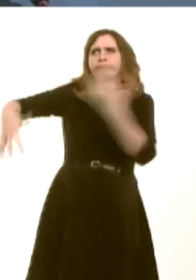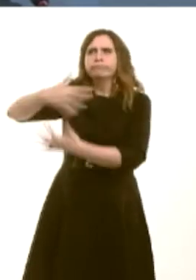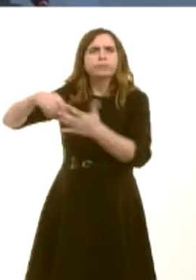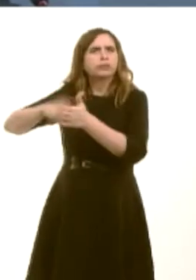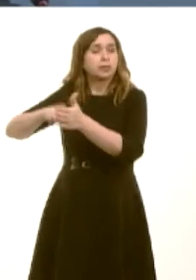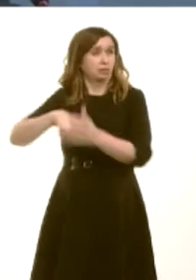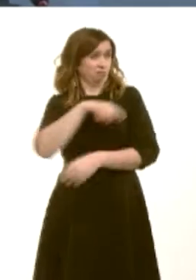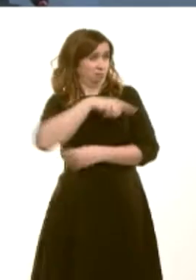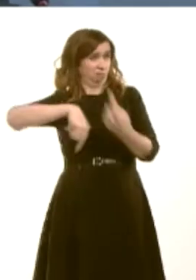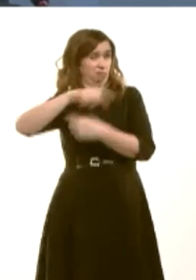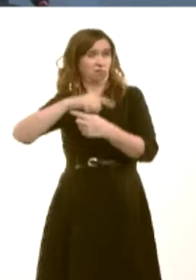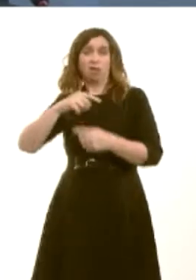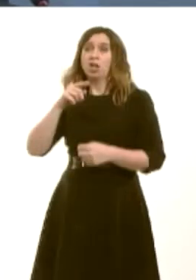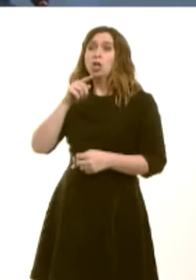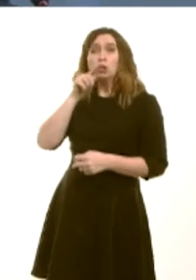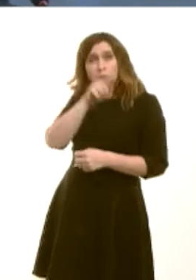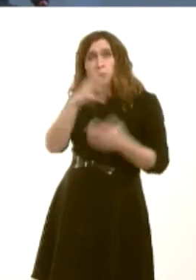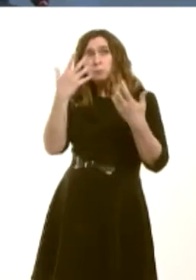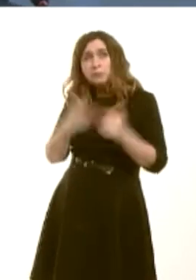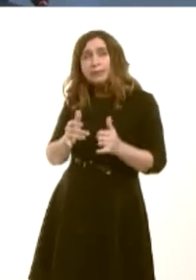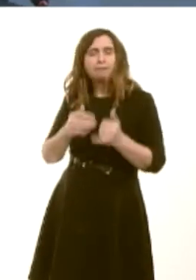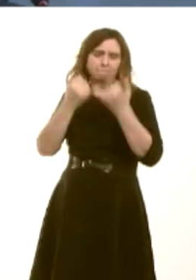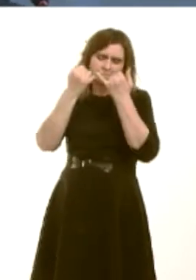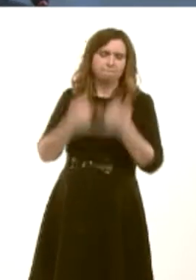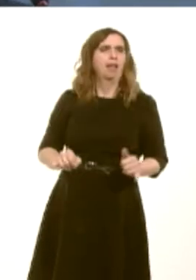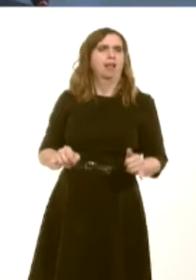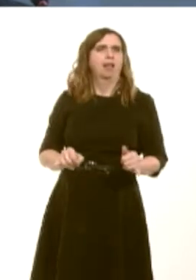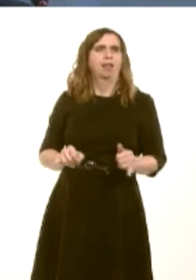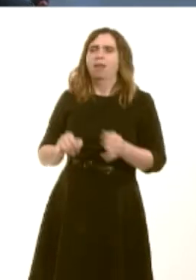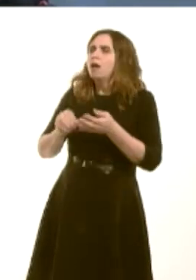rates on our high street. You have failed to deliver a business rate relief scheme to